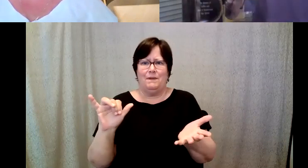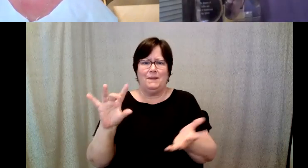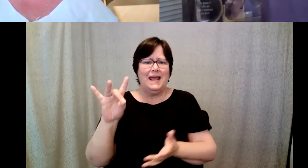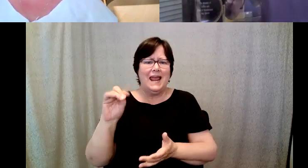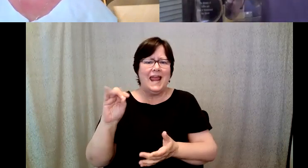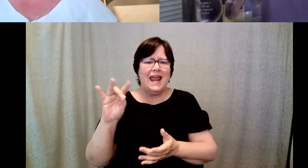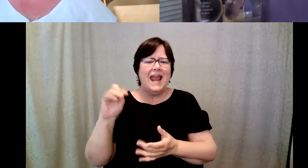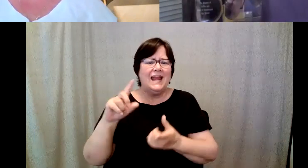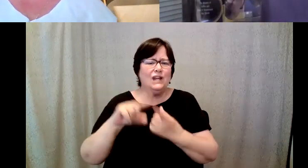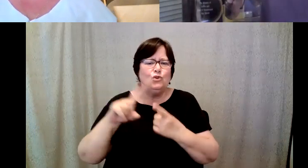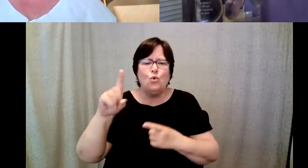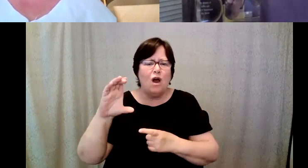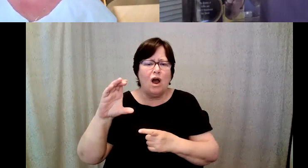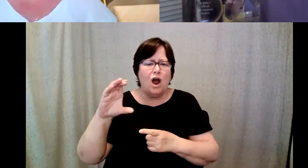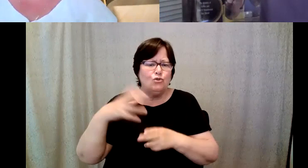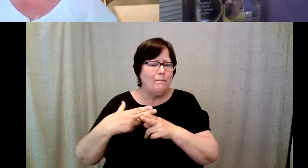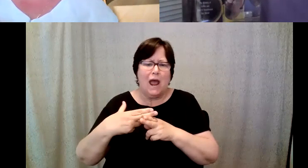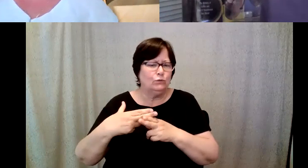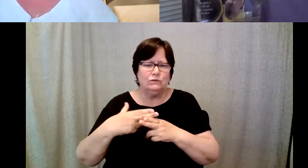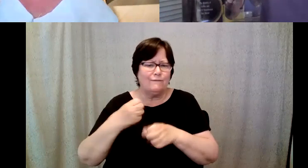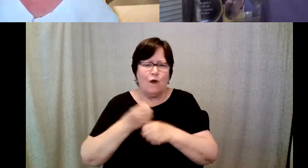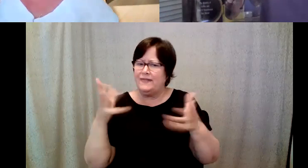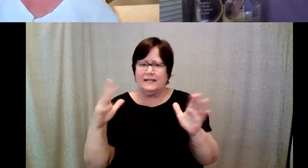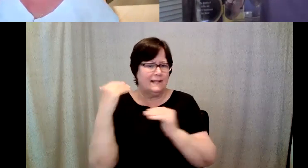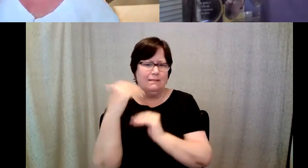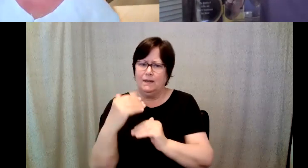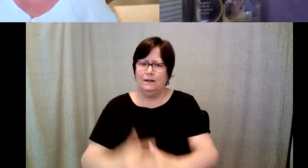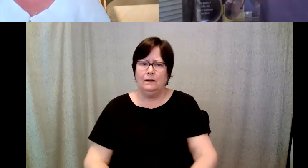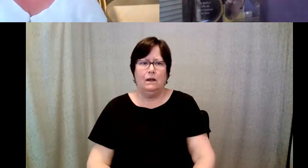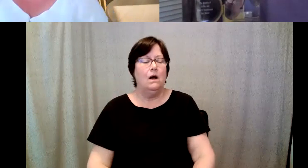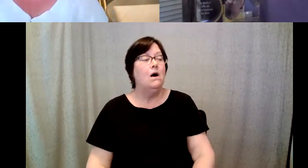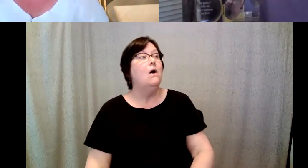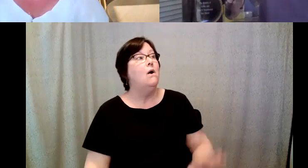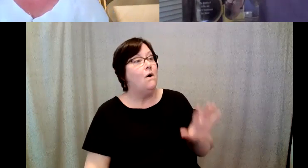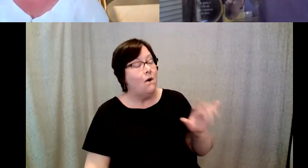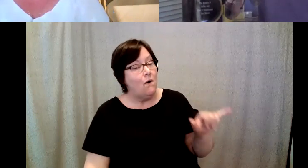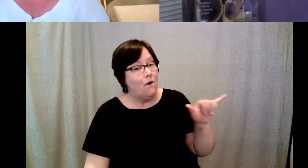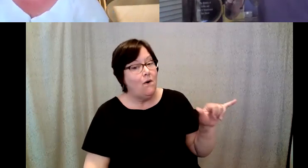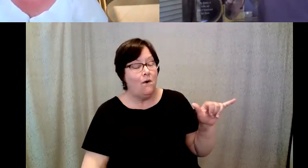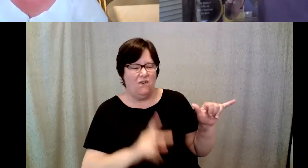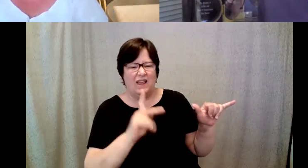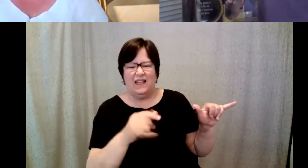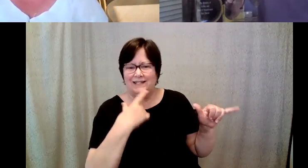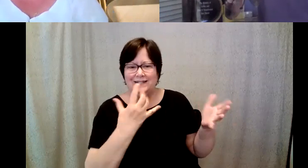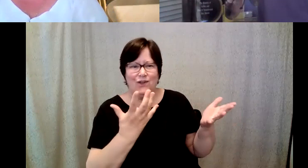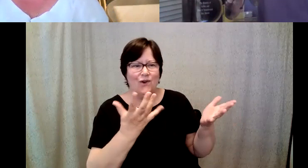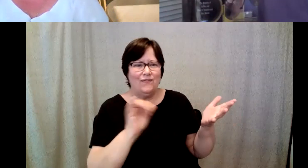100 pounds of coffee. Oh. Kelly Redder: So now you're talking more along the lines of pappy van winkle and whiskey.